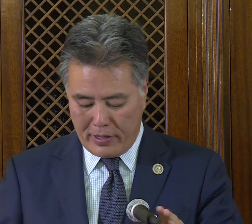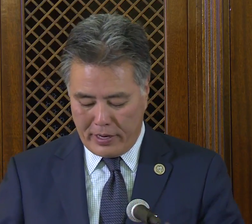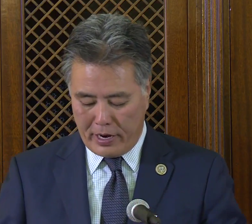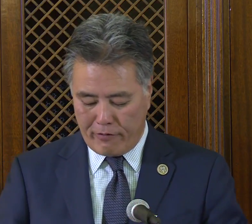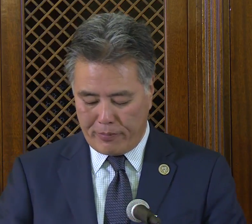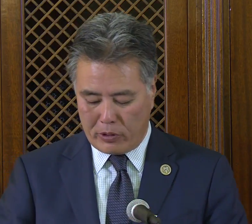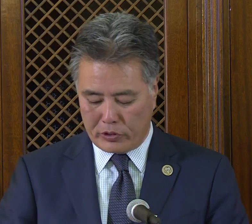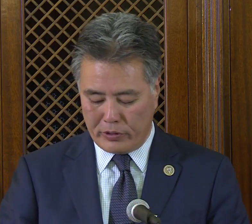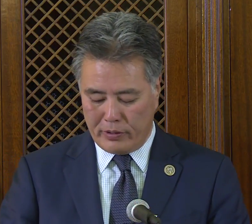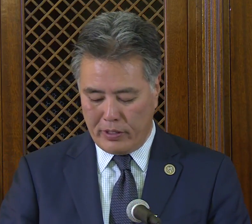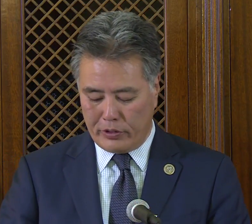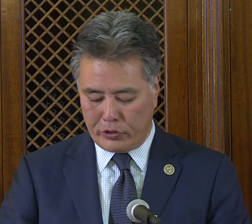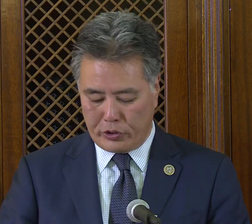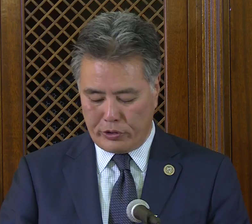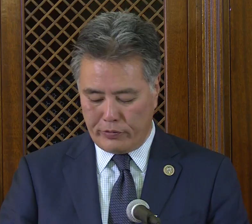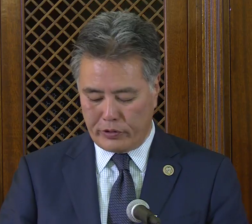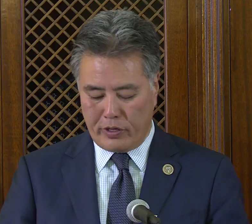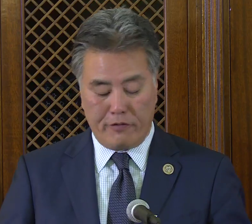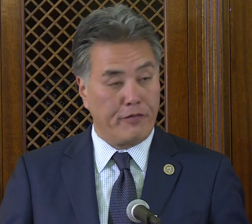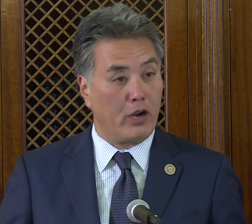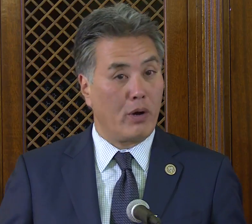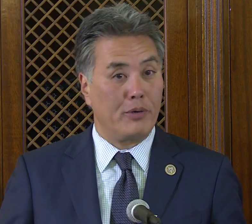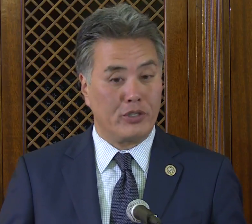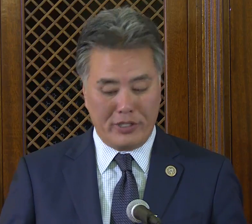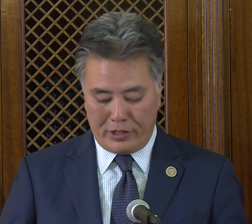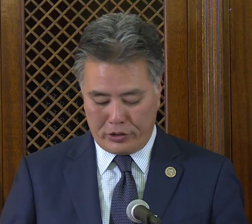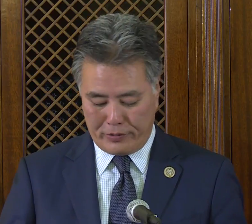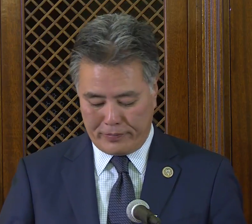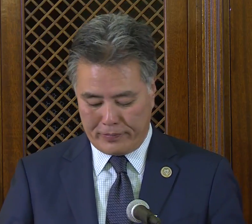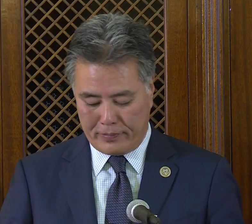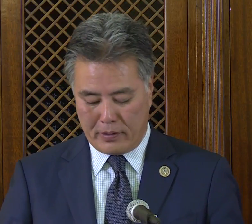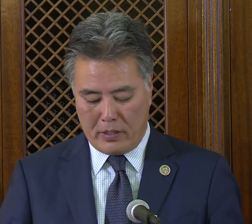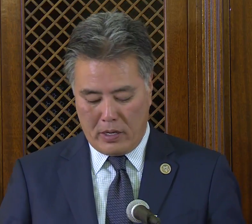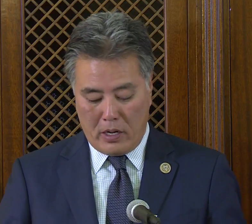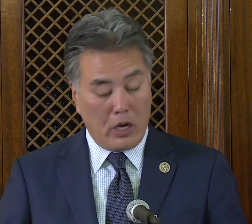that every person deserves fair representation.